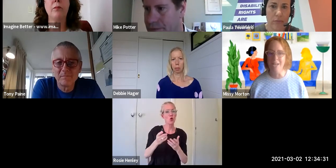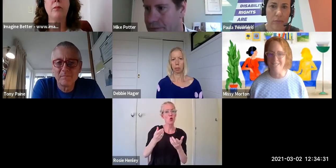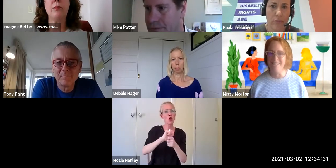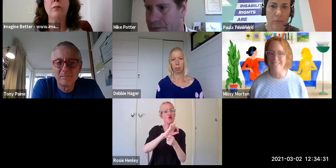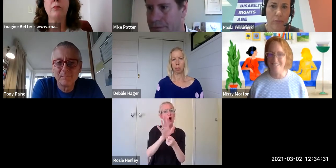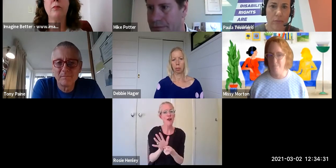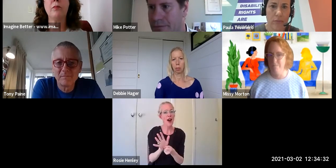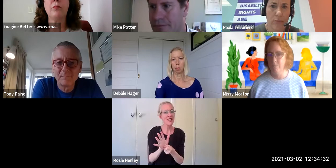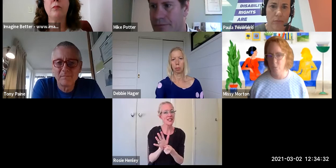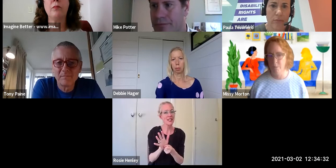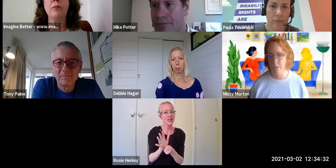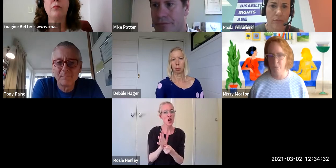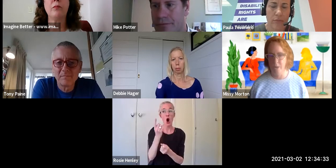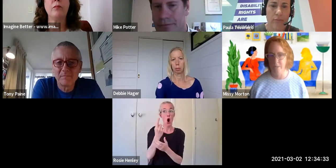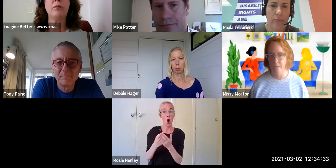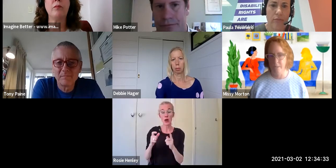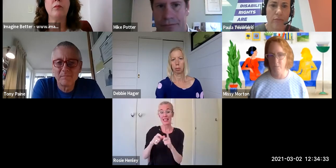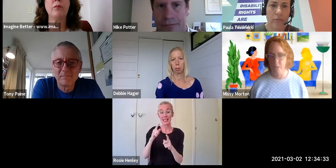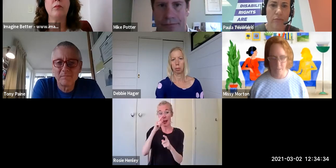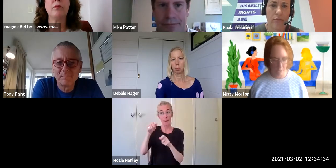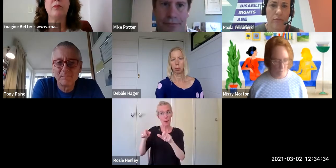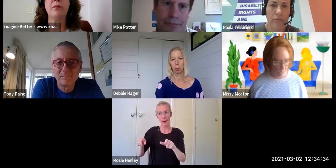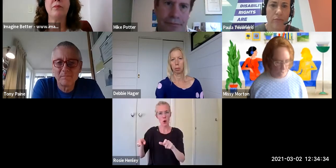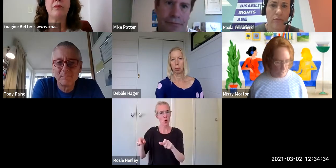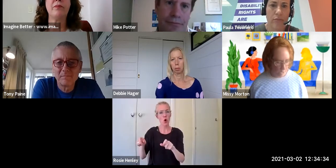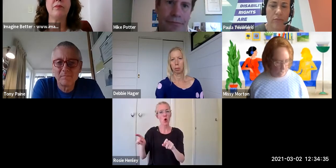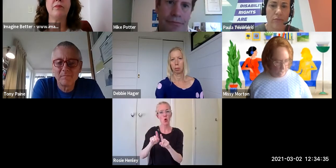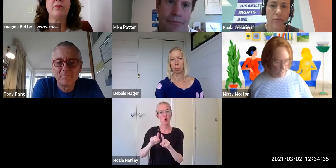the system, right, by the way the system sets up.